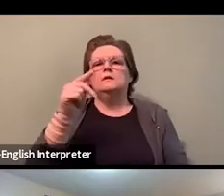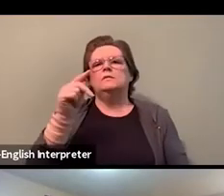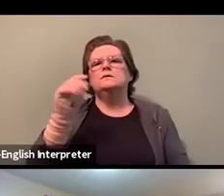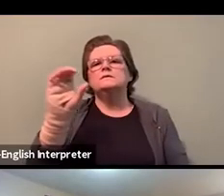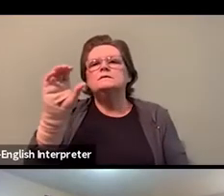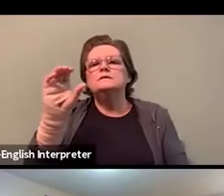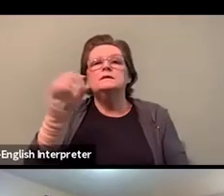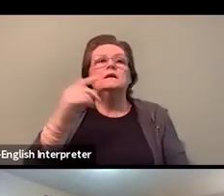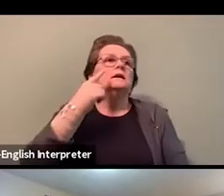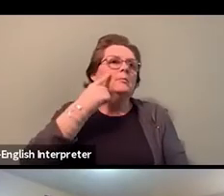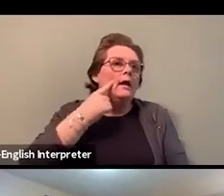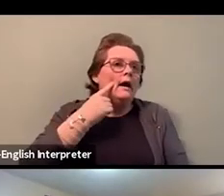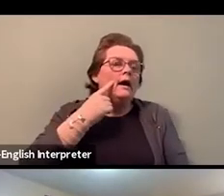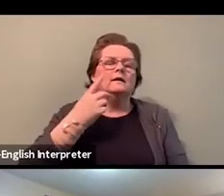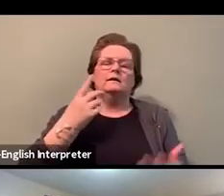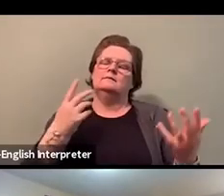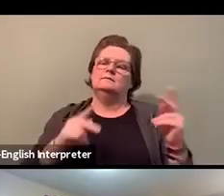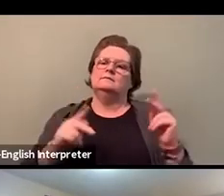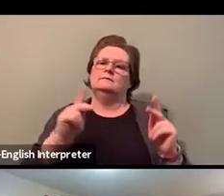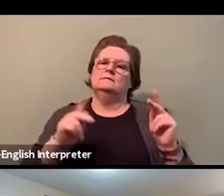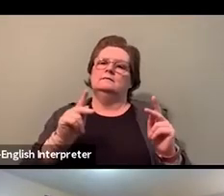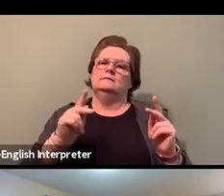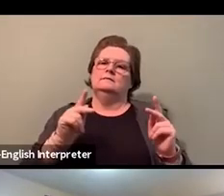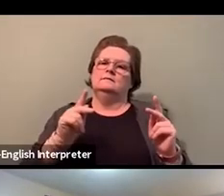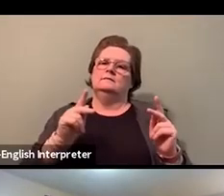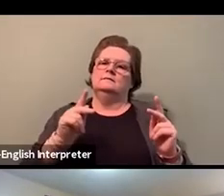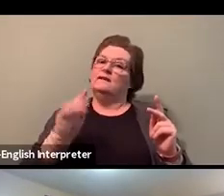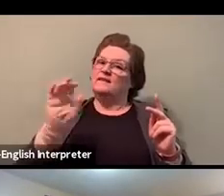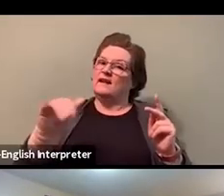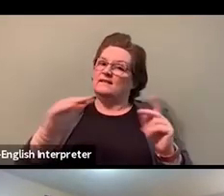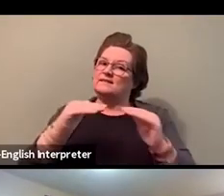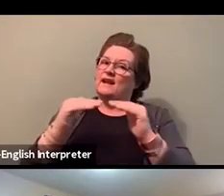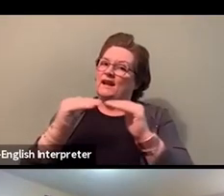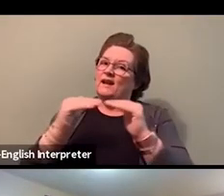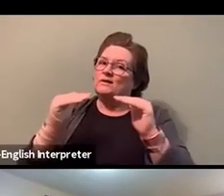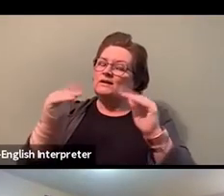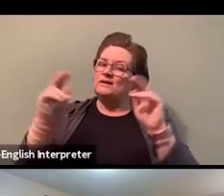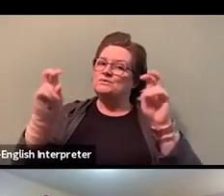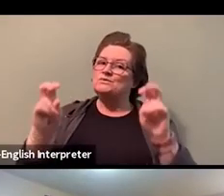And I say all of that, and then I come back to your question of how have I experienced Queen's Park.